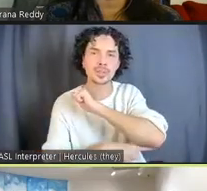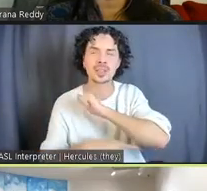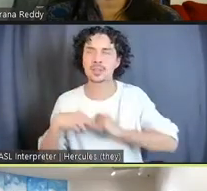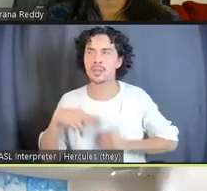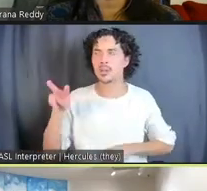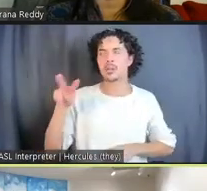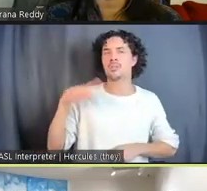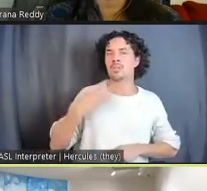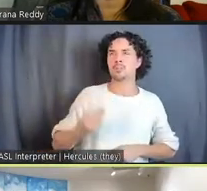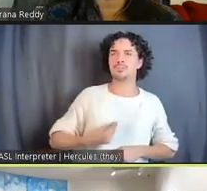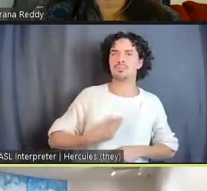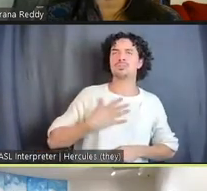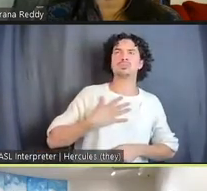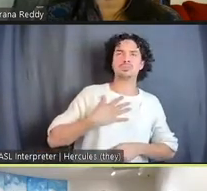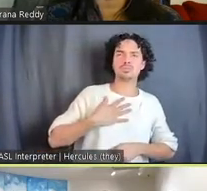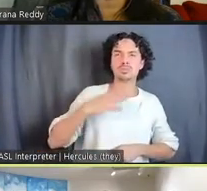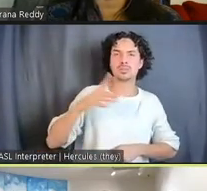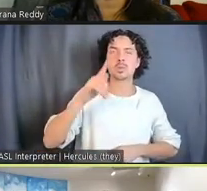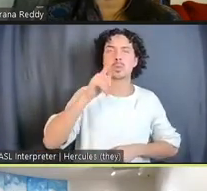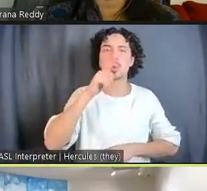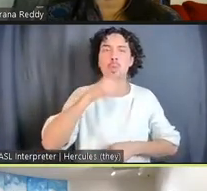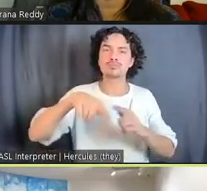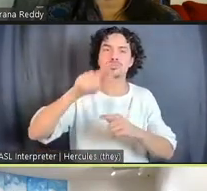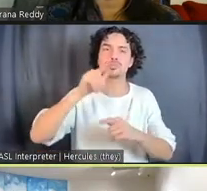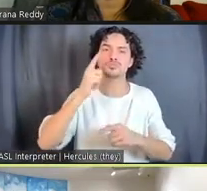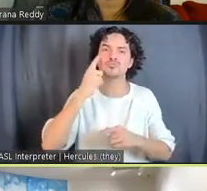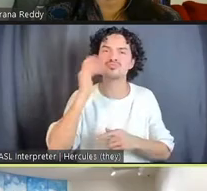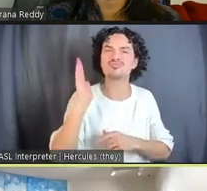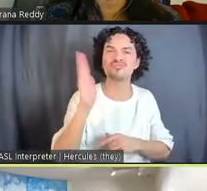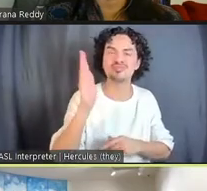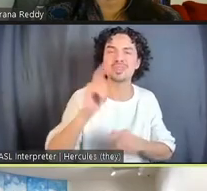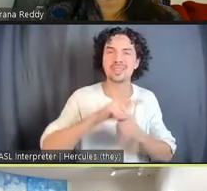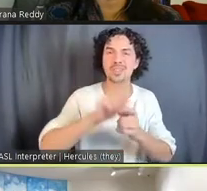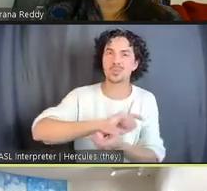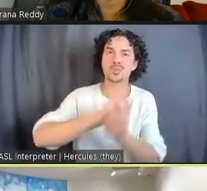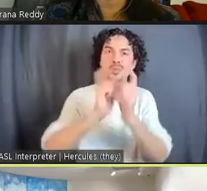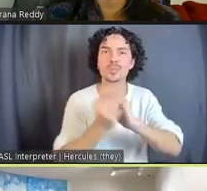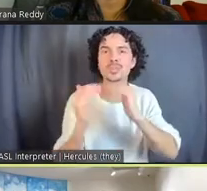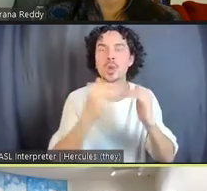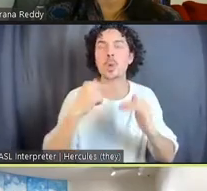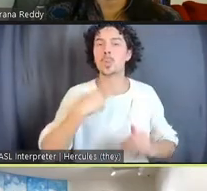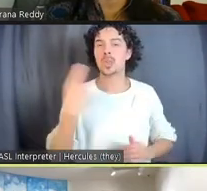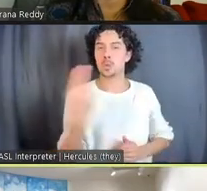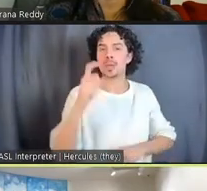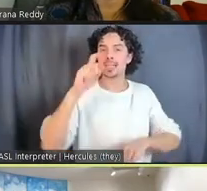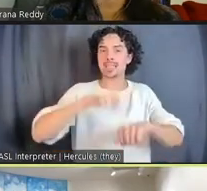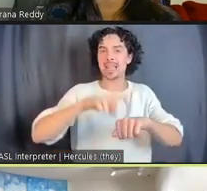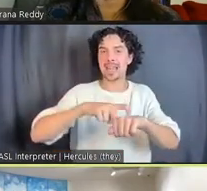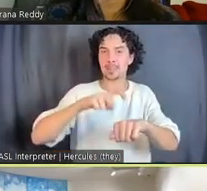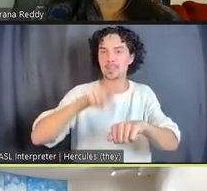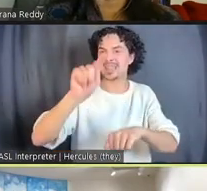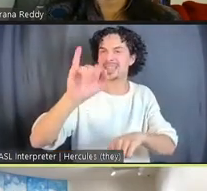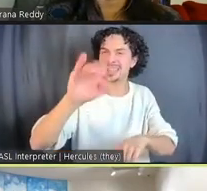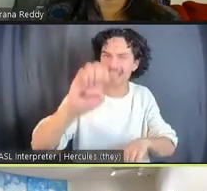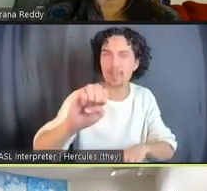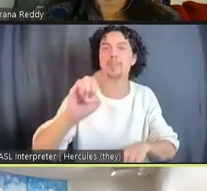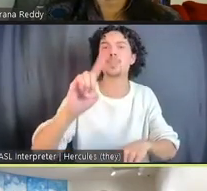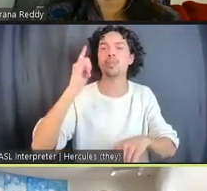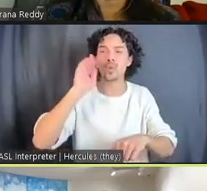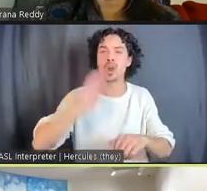earlier presentations on forms of transformative justice, because right now, we use time as a measurement of punishment and it's so arbitrary, and